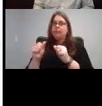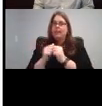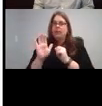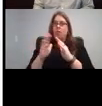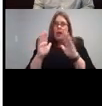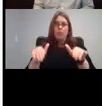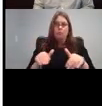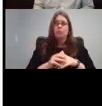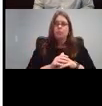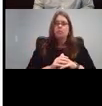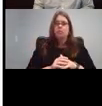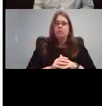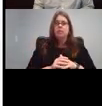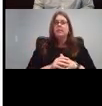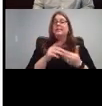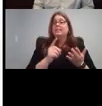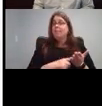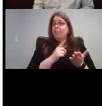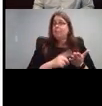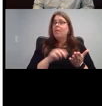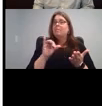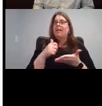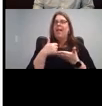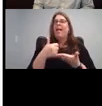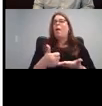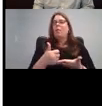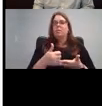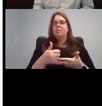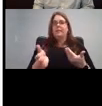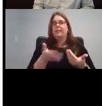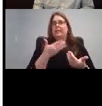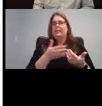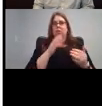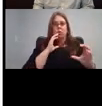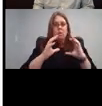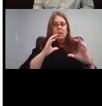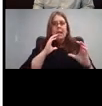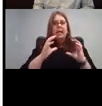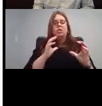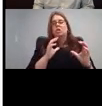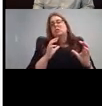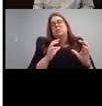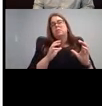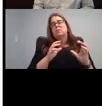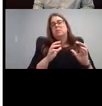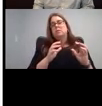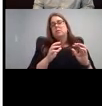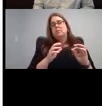Sometimes that can be helpful for communication, too.